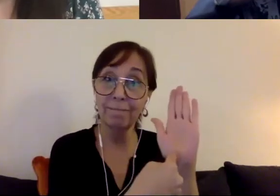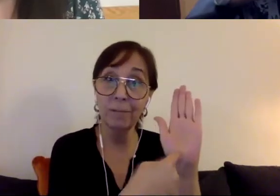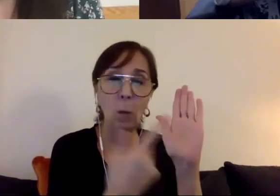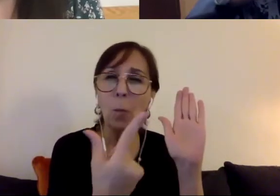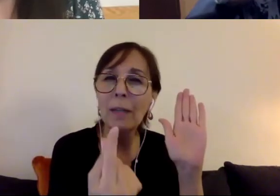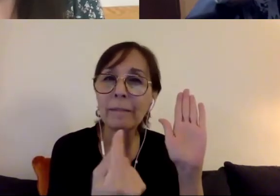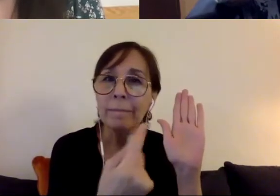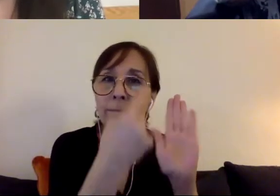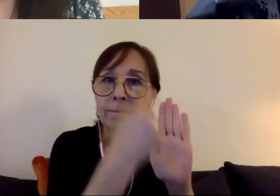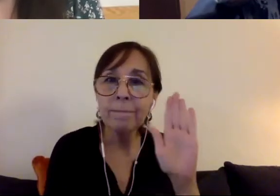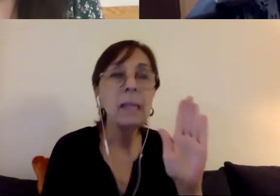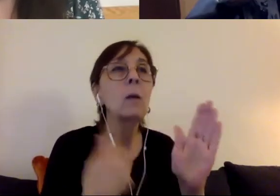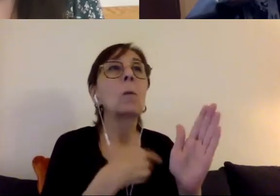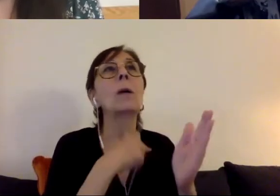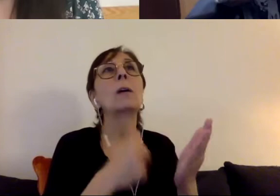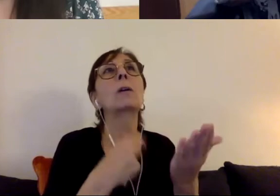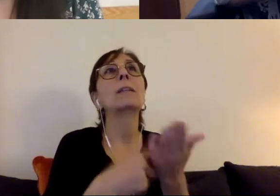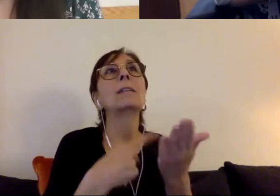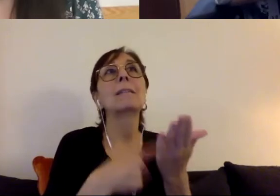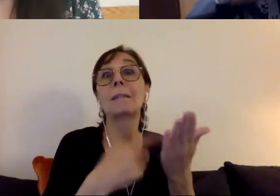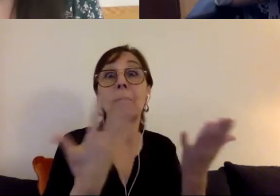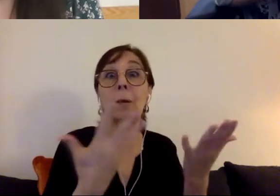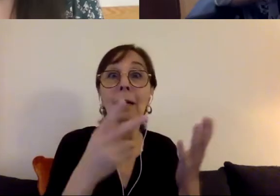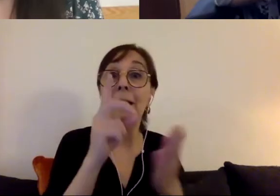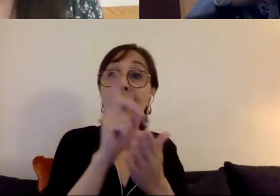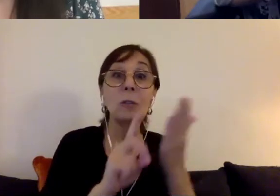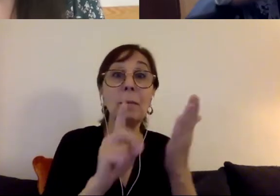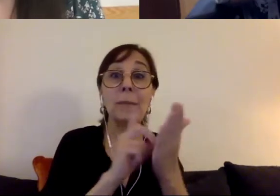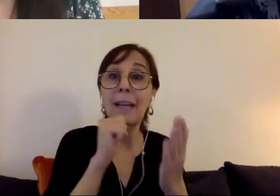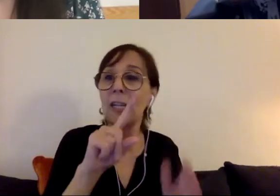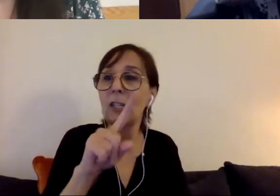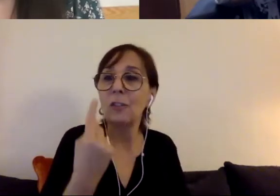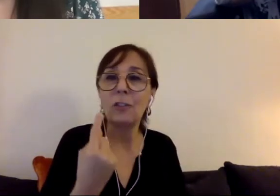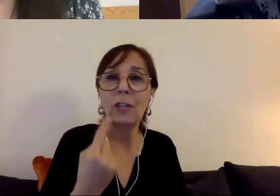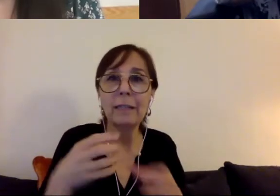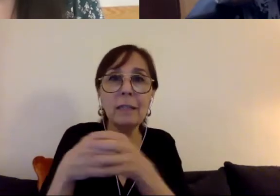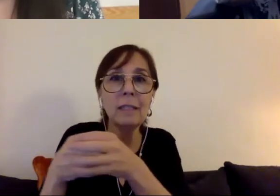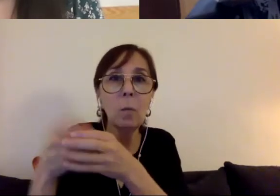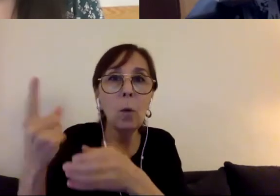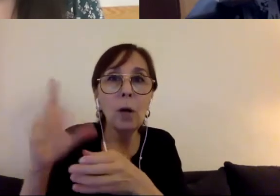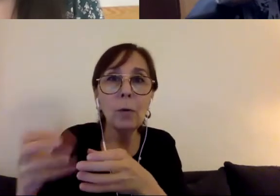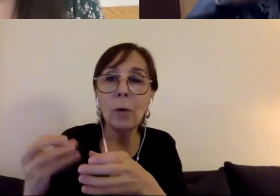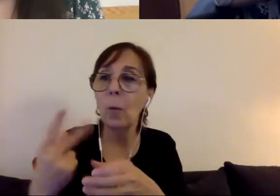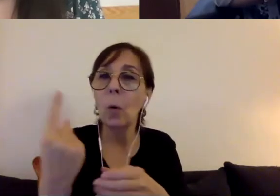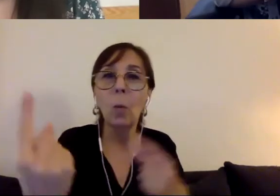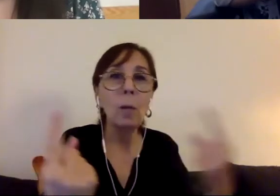the fact that the discrimination was not isolated. It occurred in every community,